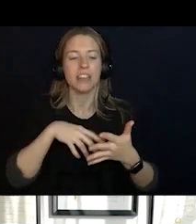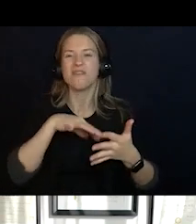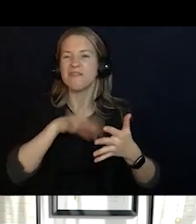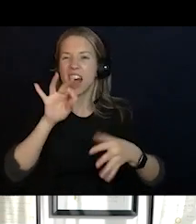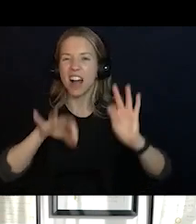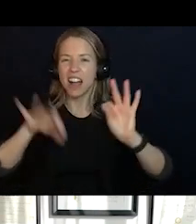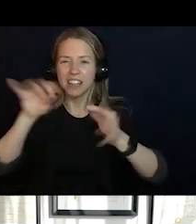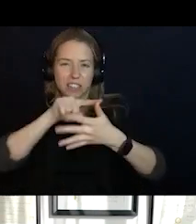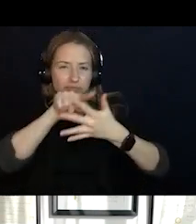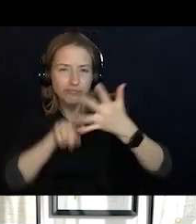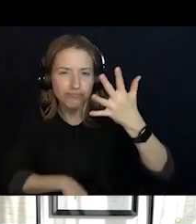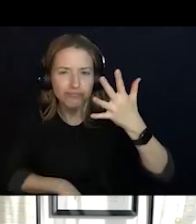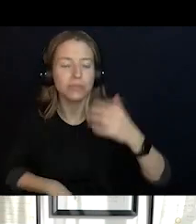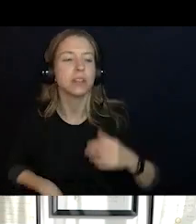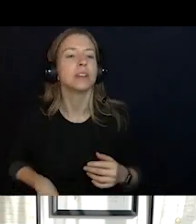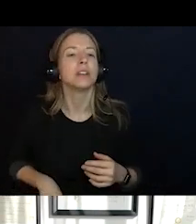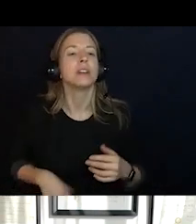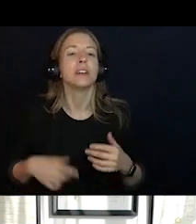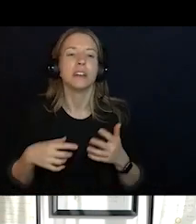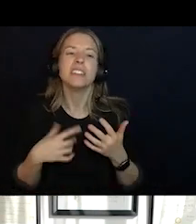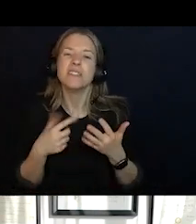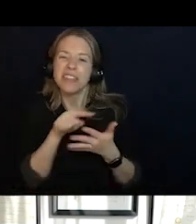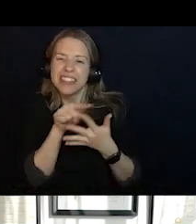MOST RELEVANT PARTS FOR US TODAY.